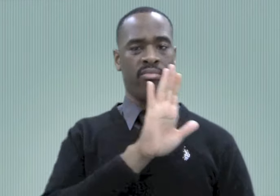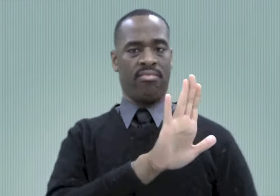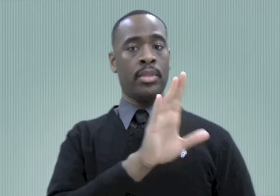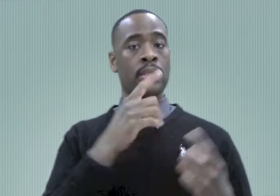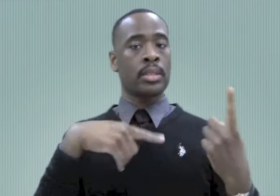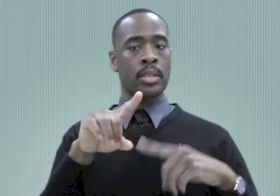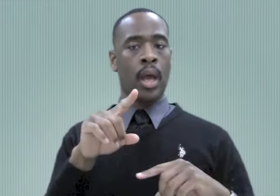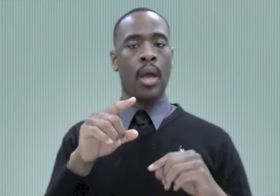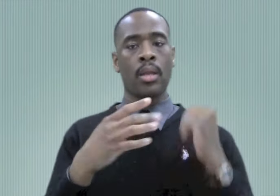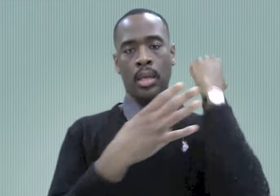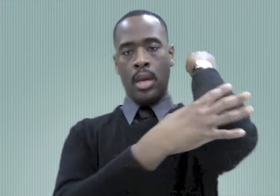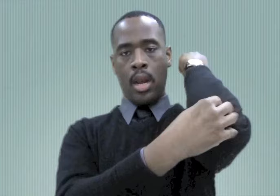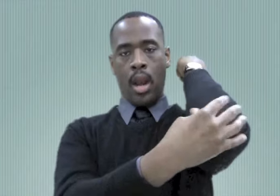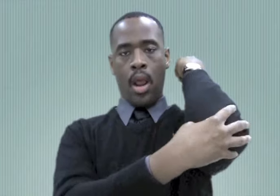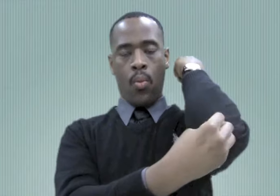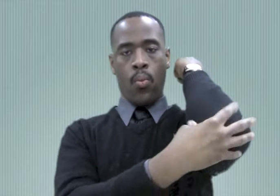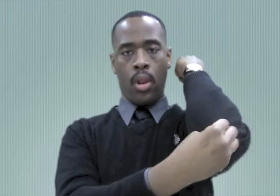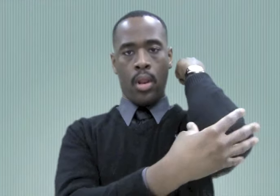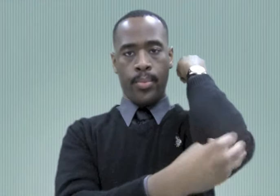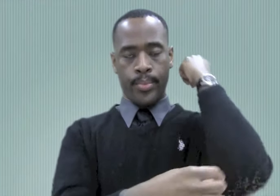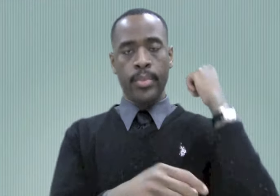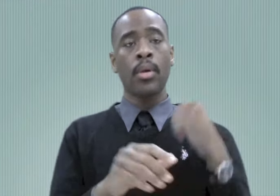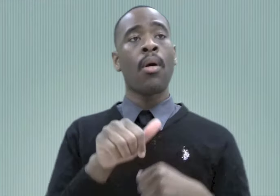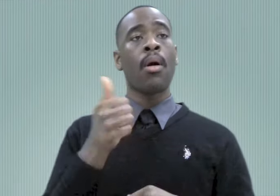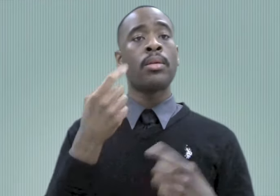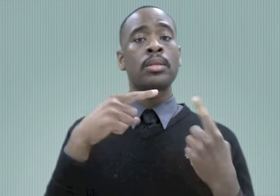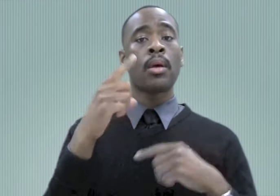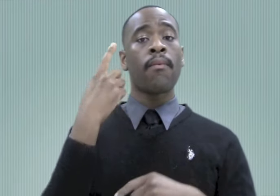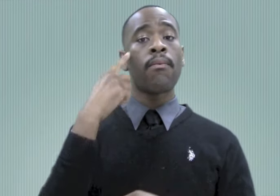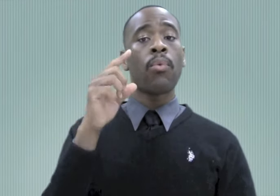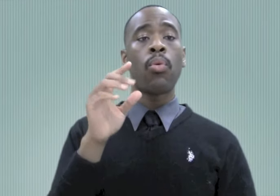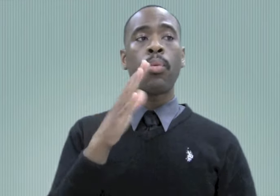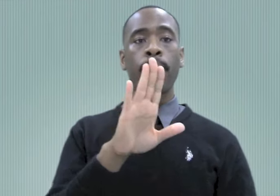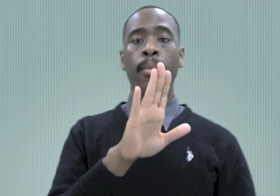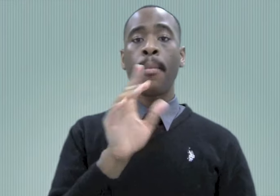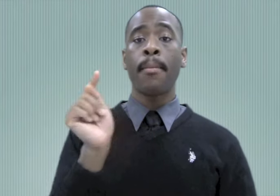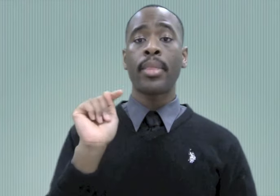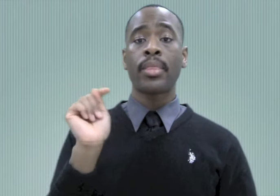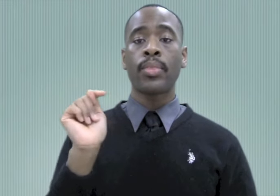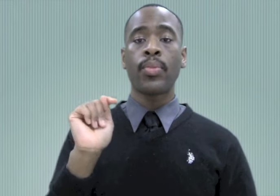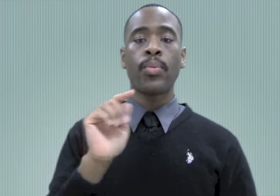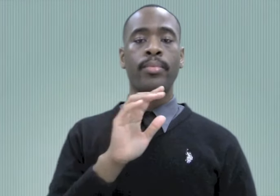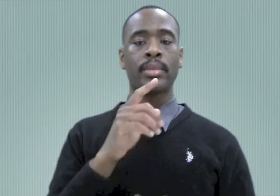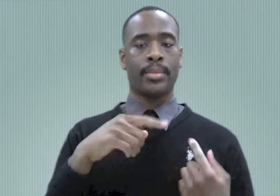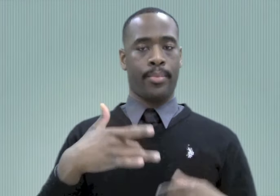signed like POOR on the elbow. The sign for BATHROOM is signed like HEART with the open-8 handshape on the